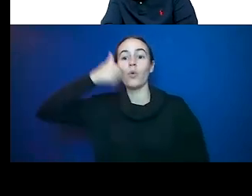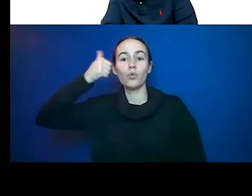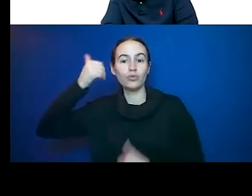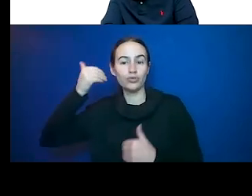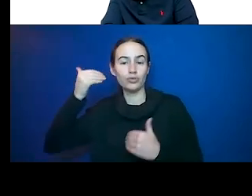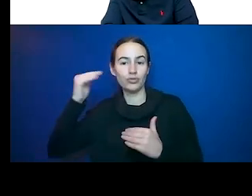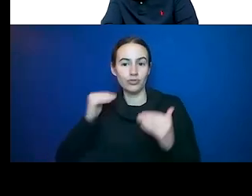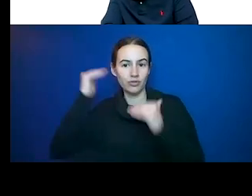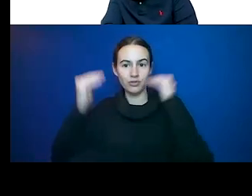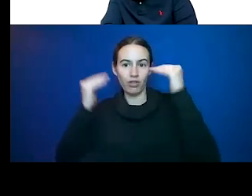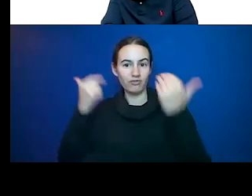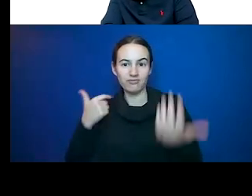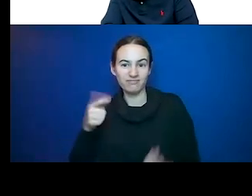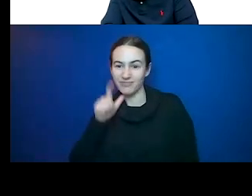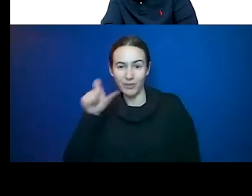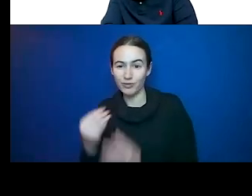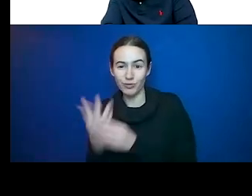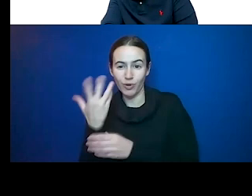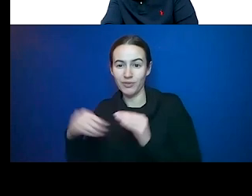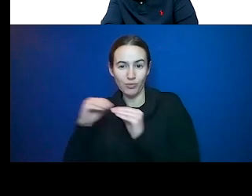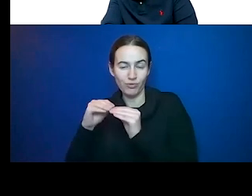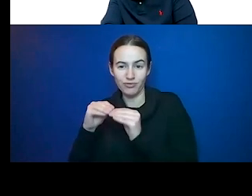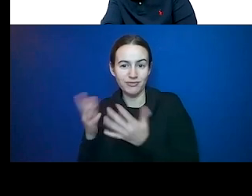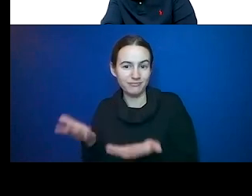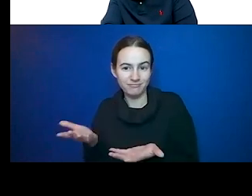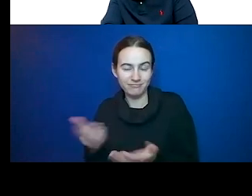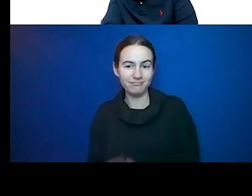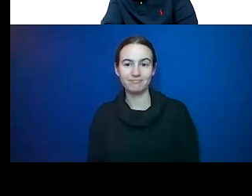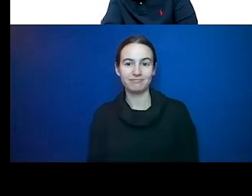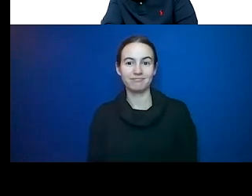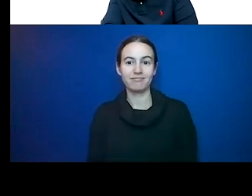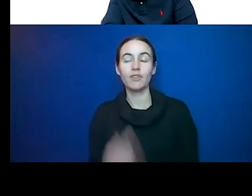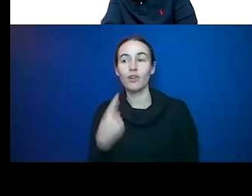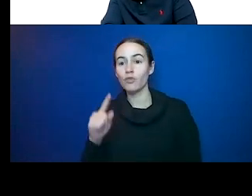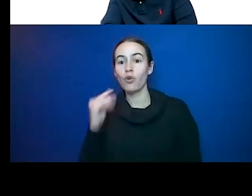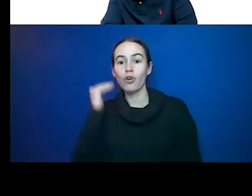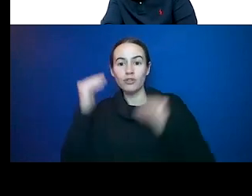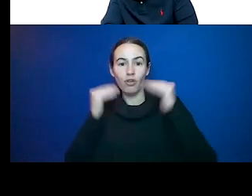don't need to proliferate. In fact in us it can cause cancers and benign tumors. In them it